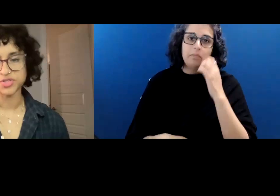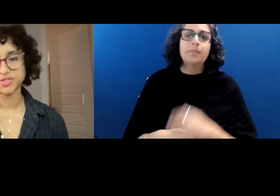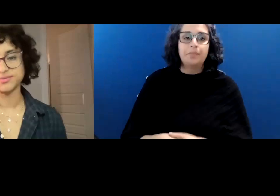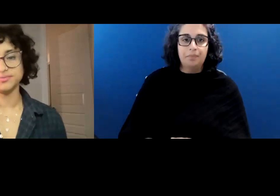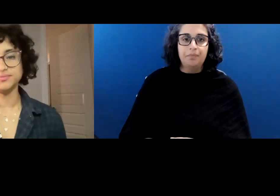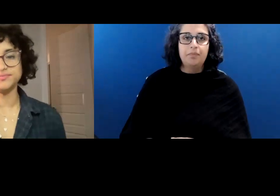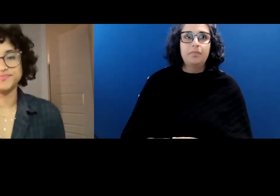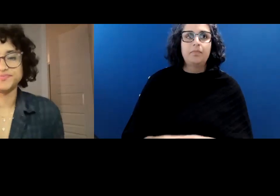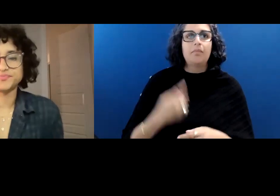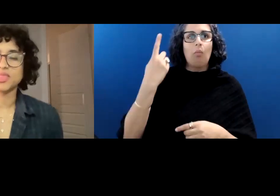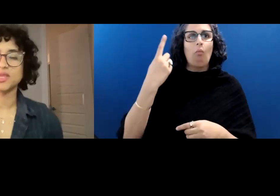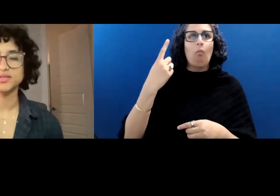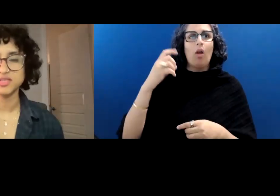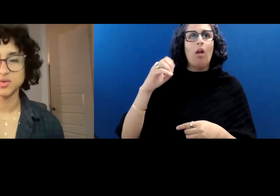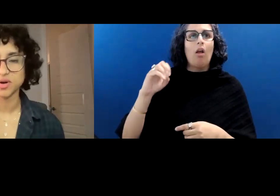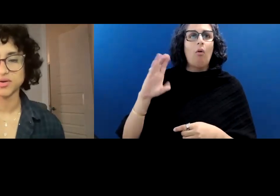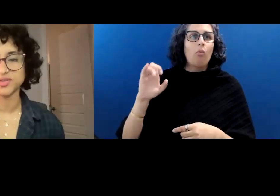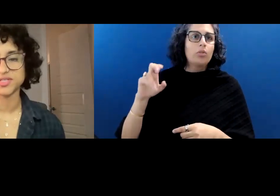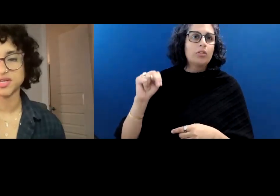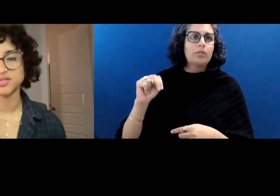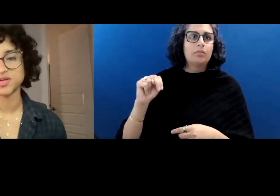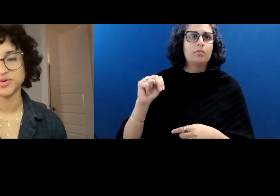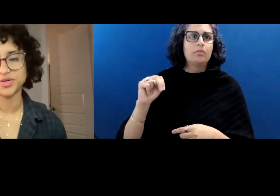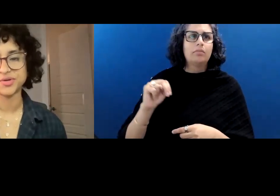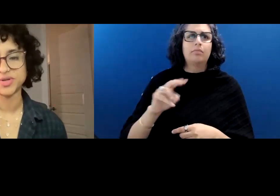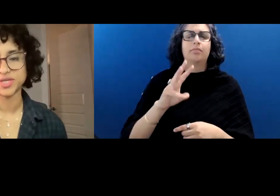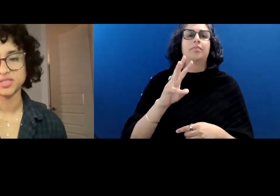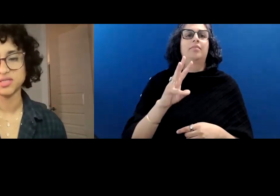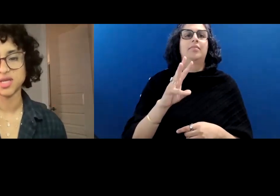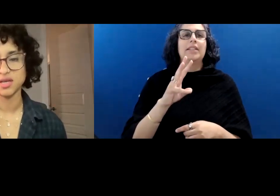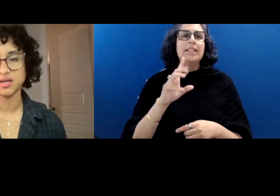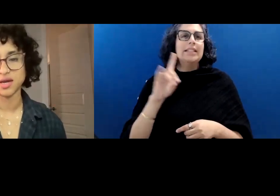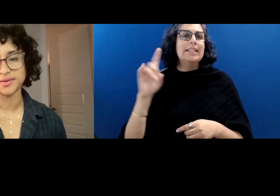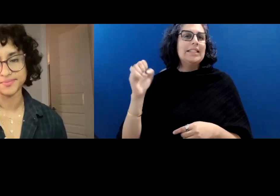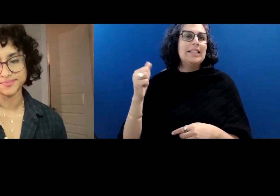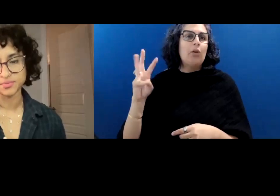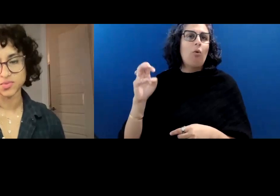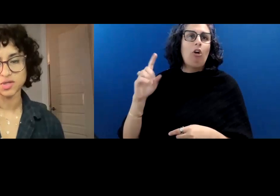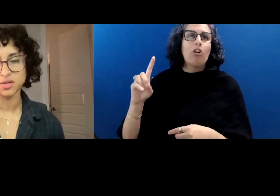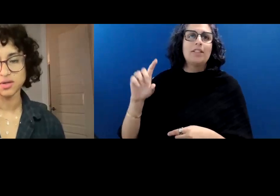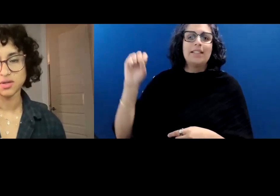One ocean. Seaworld, San Antonio, 1989.